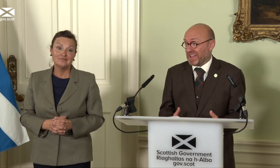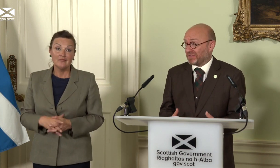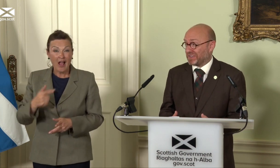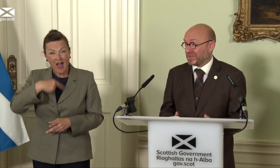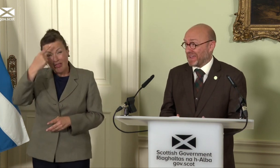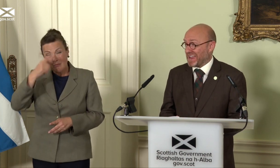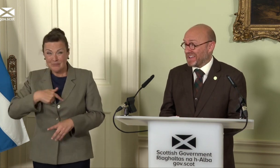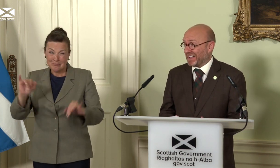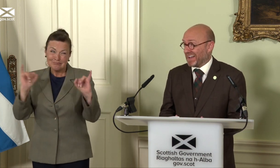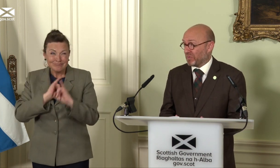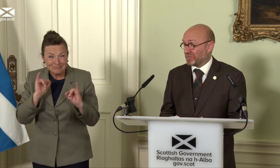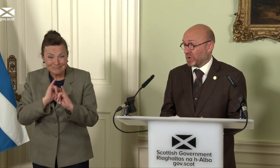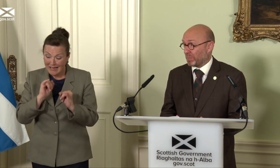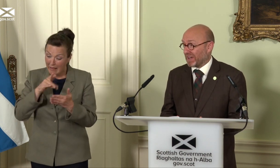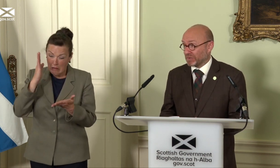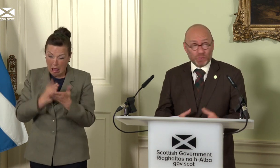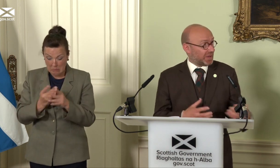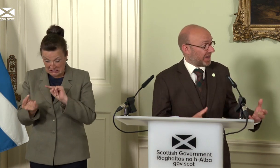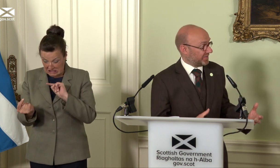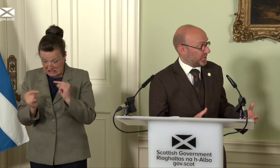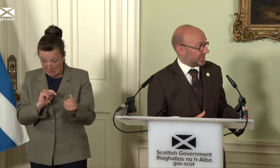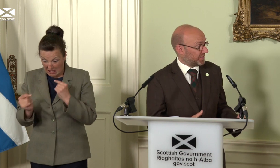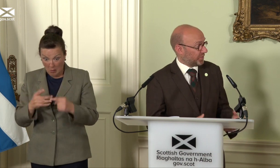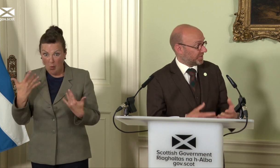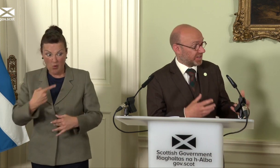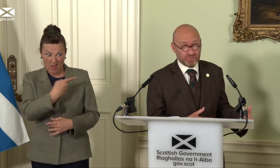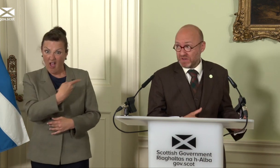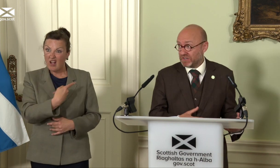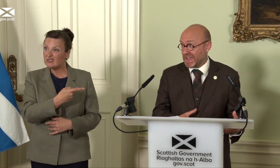if this debate was monopolised only by the views of those in Government today.